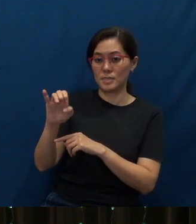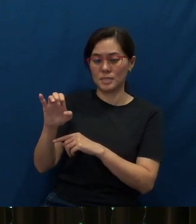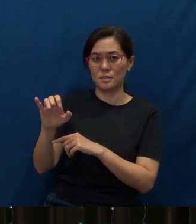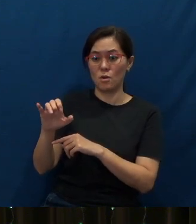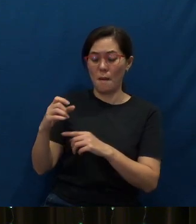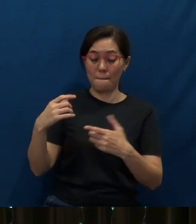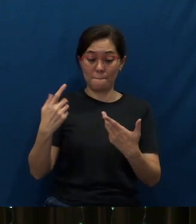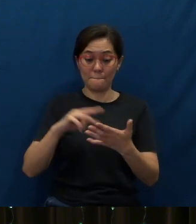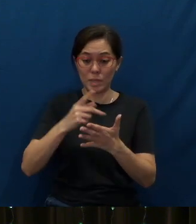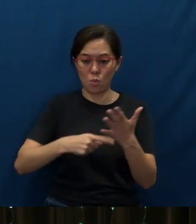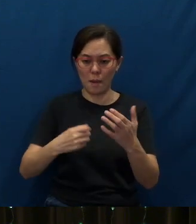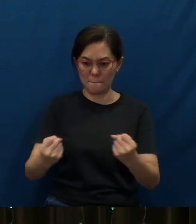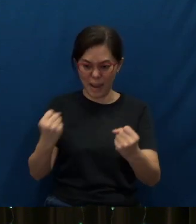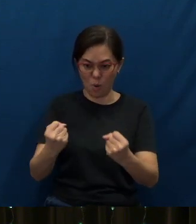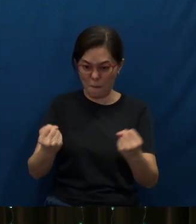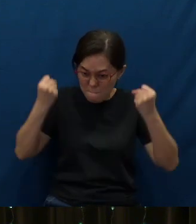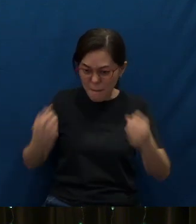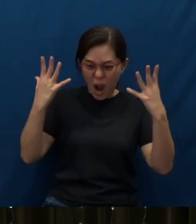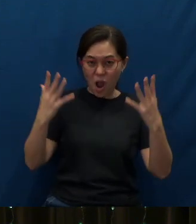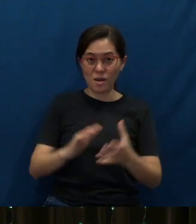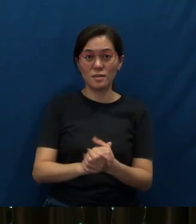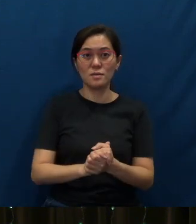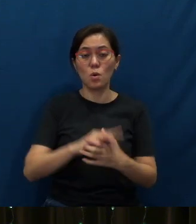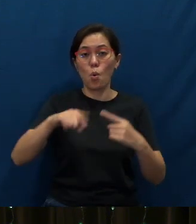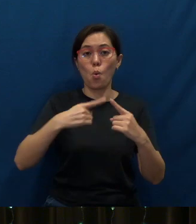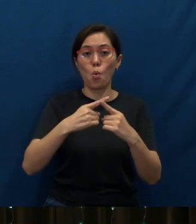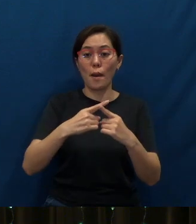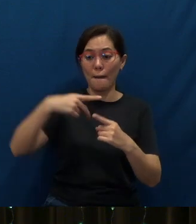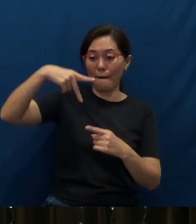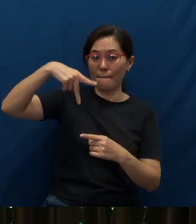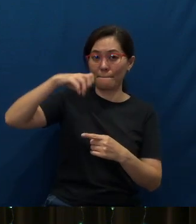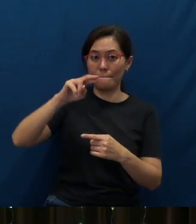When the Holy Spirit came upon the disciples at Pentecost, this motley crew